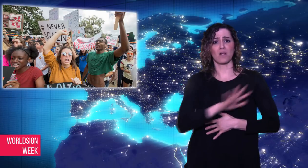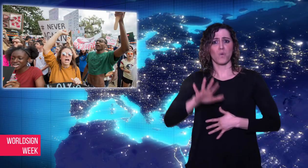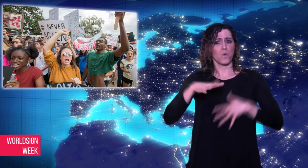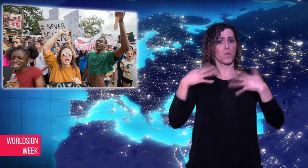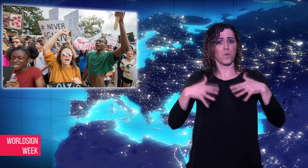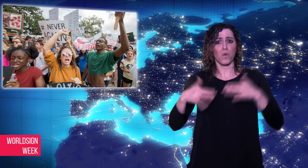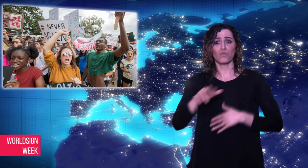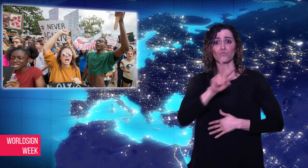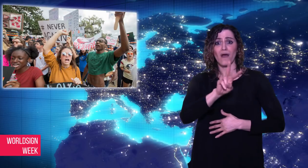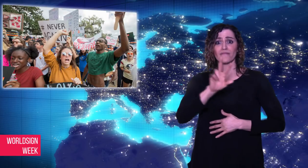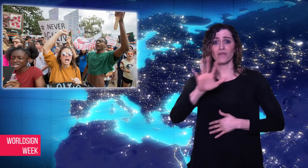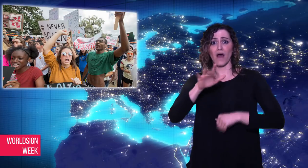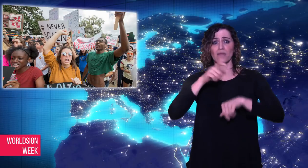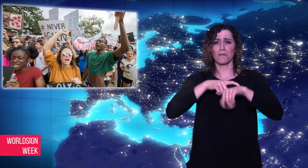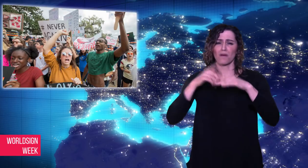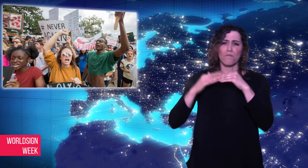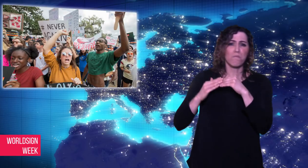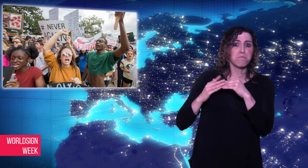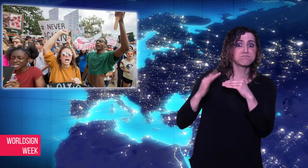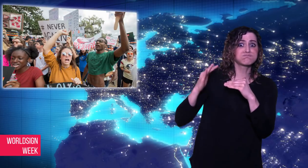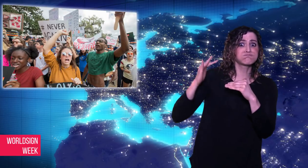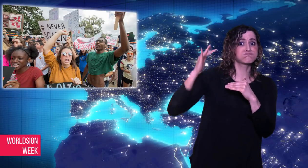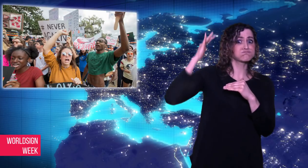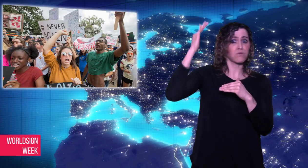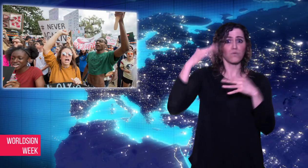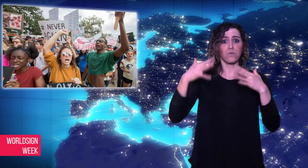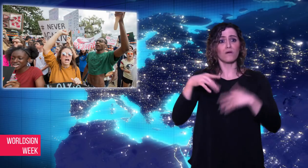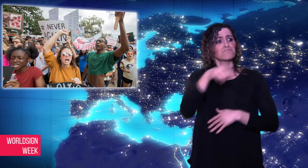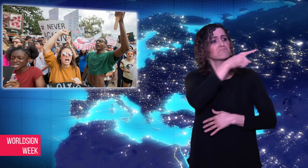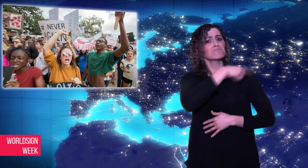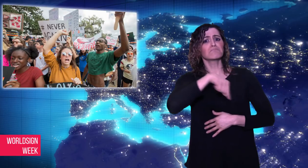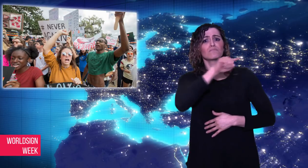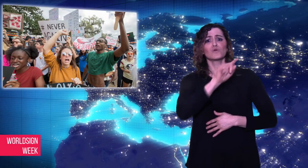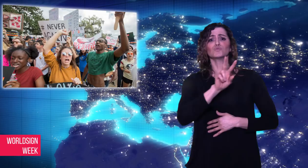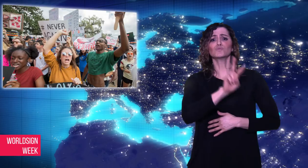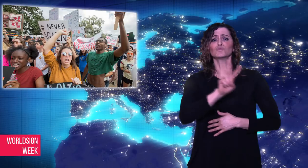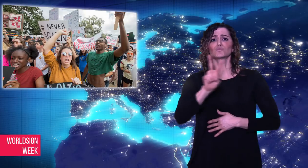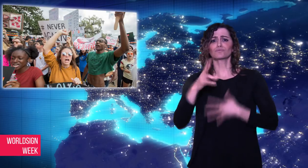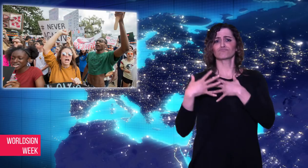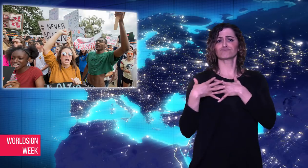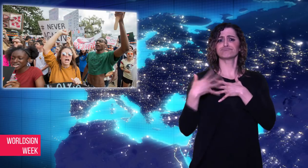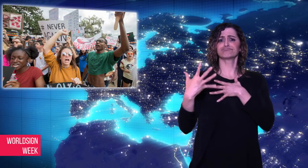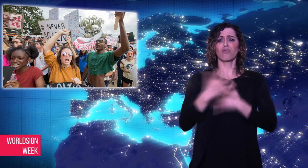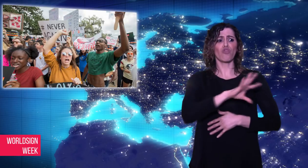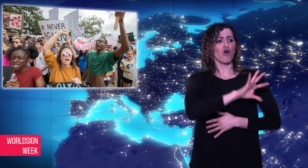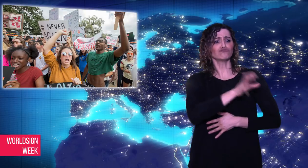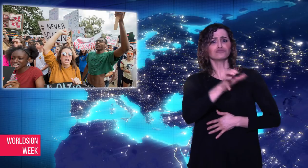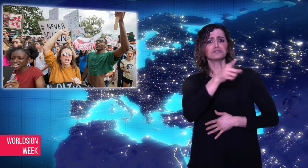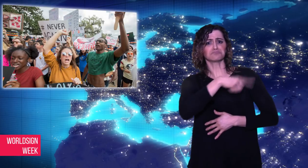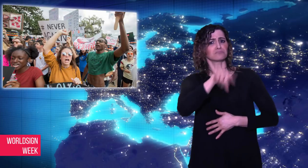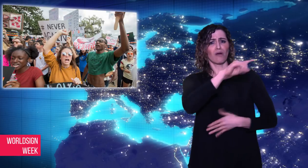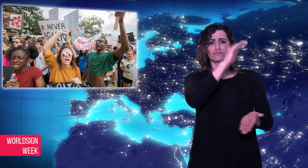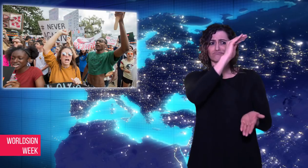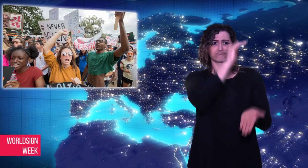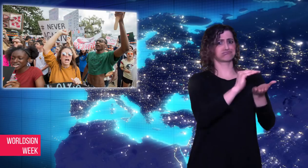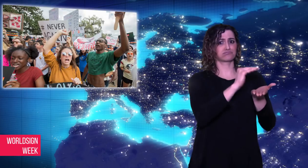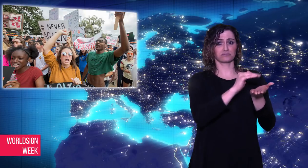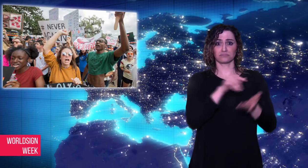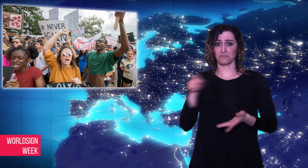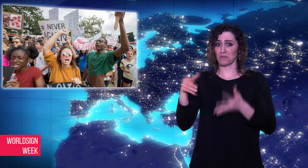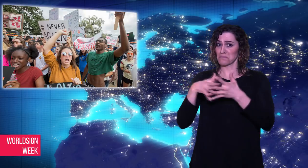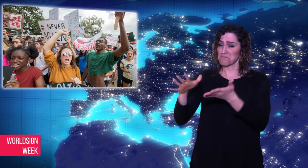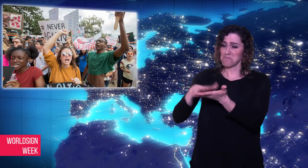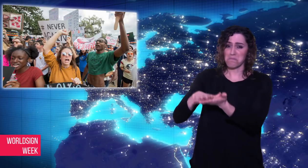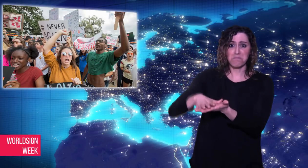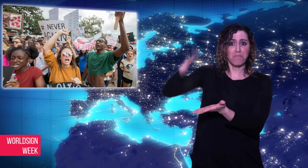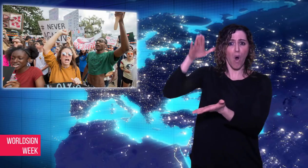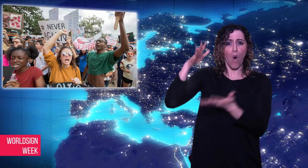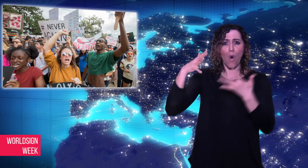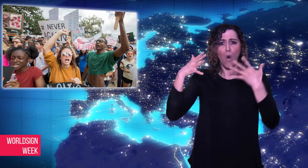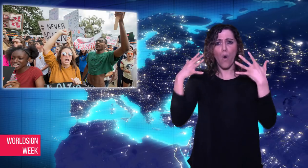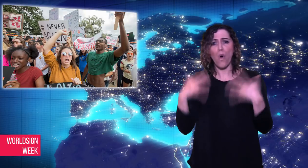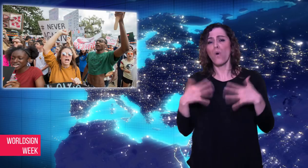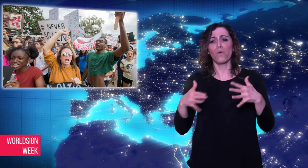developed countries, according to America